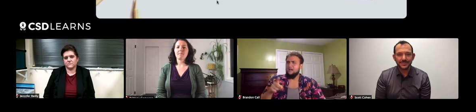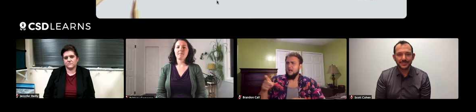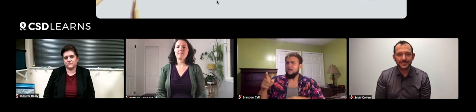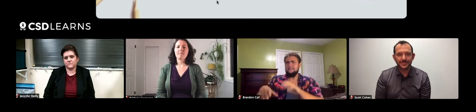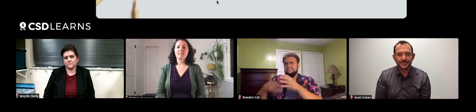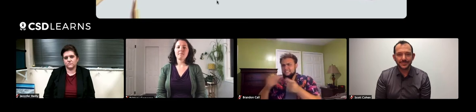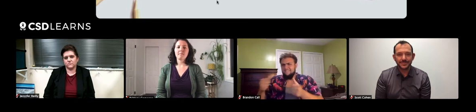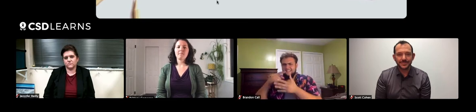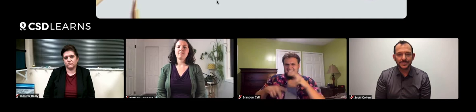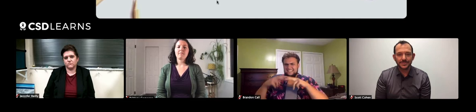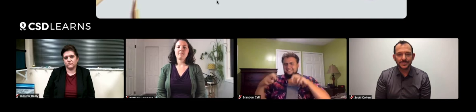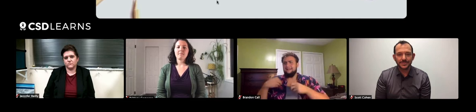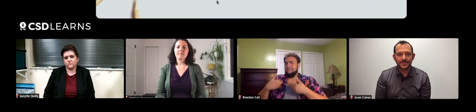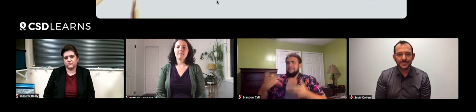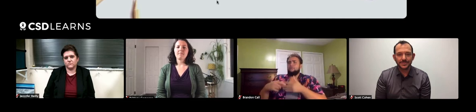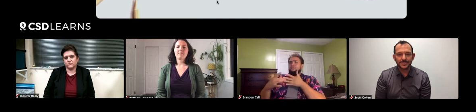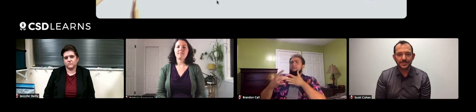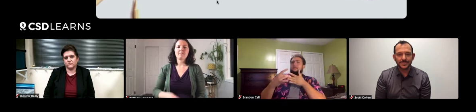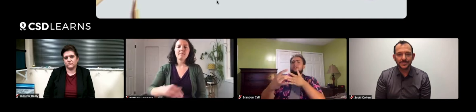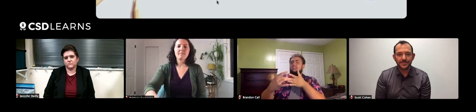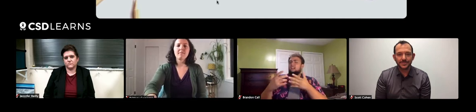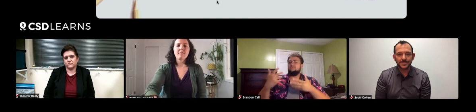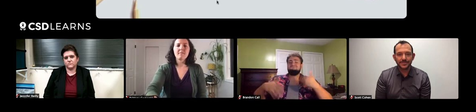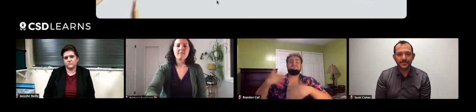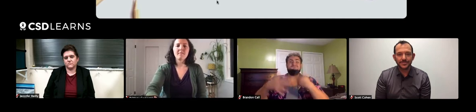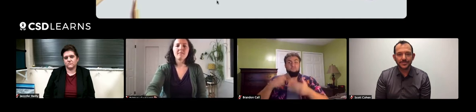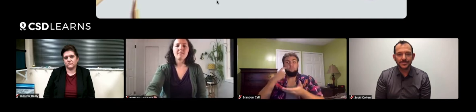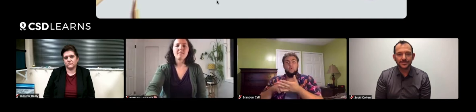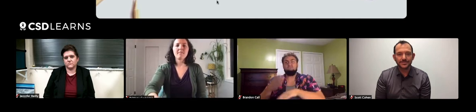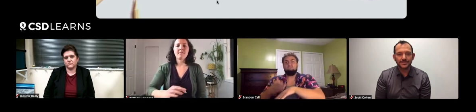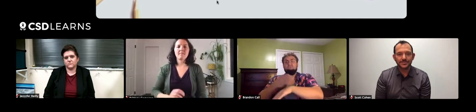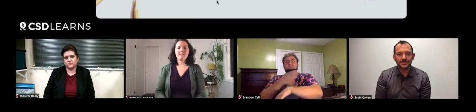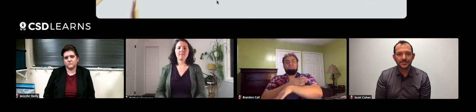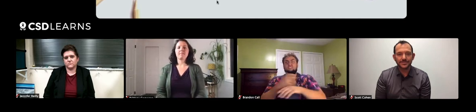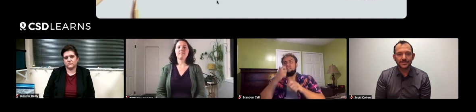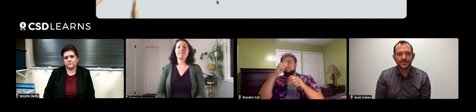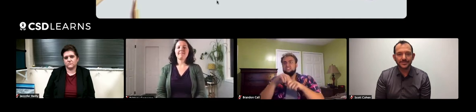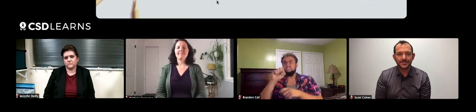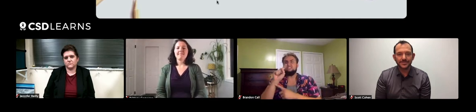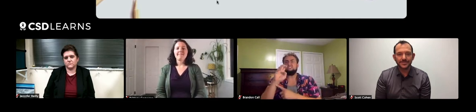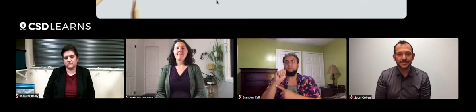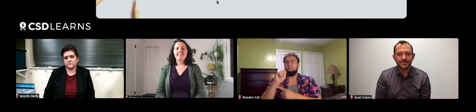we can find solutions. I'm able to lead that, which creates momentum and more interest in STEM